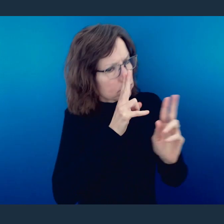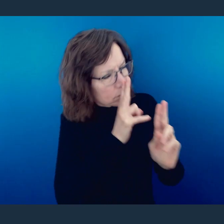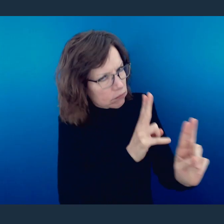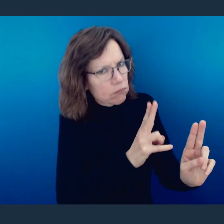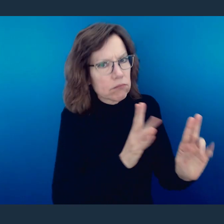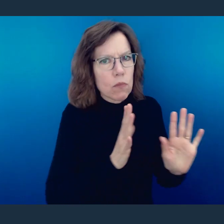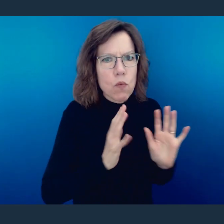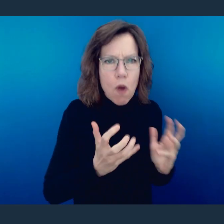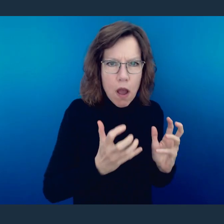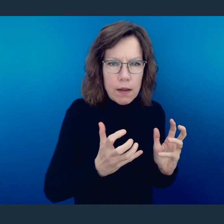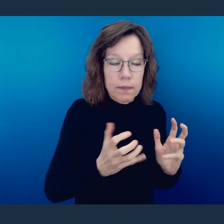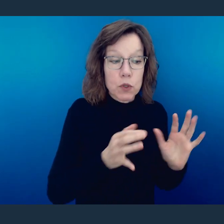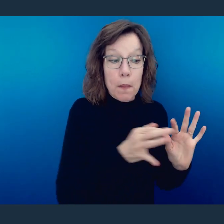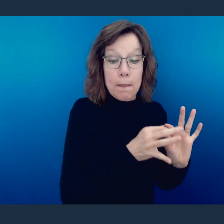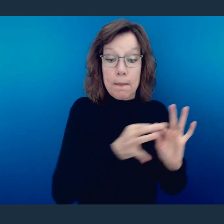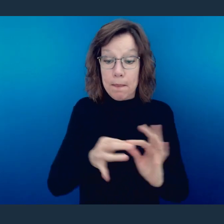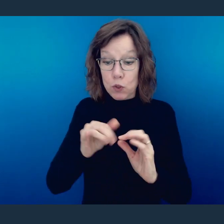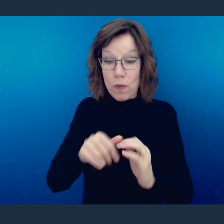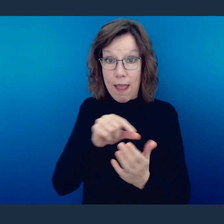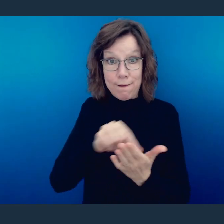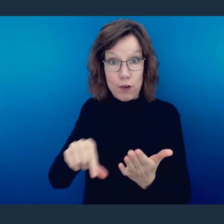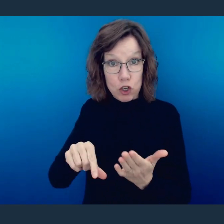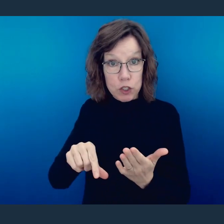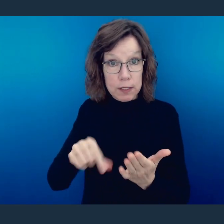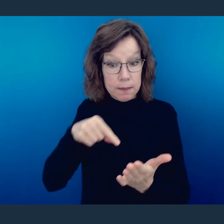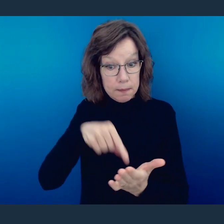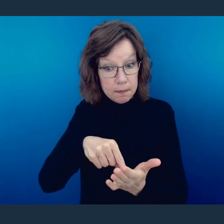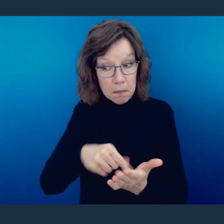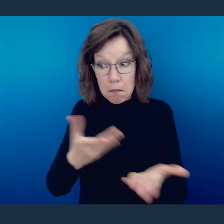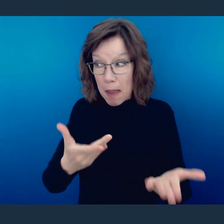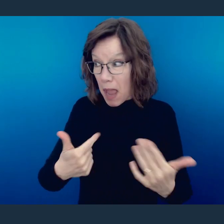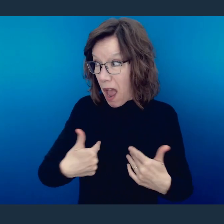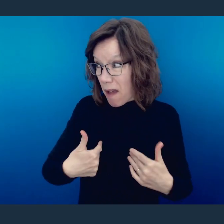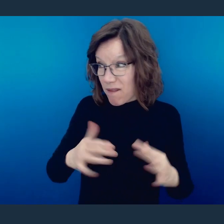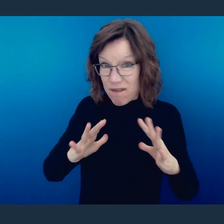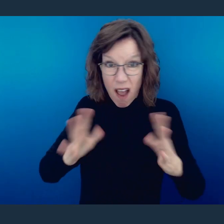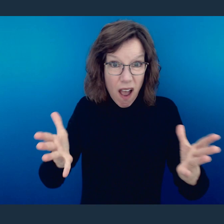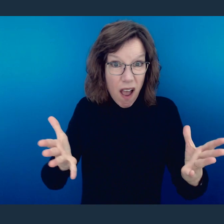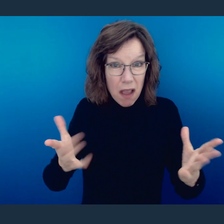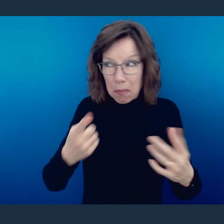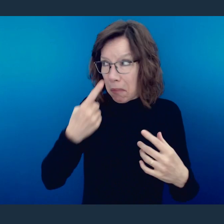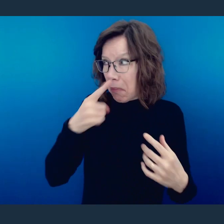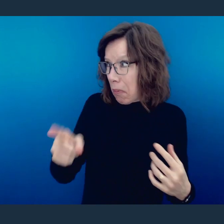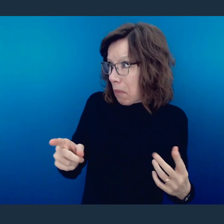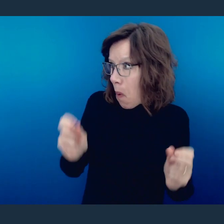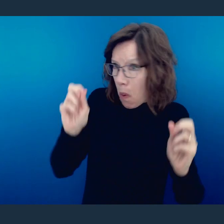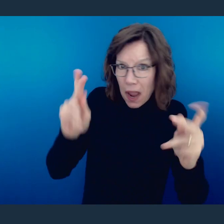What I mean what I read in the text is, I might be good and fine and it's perfectly